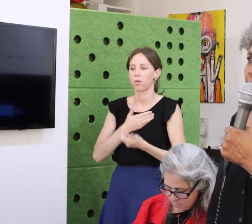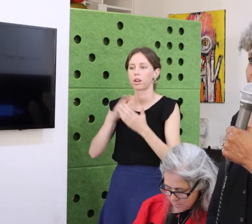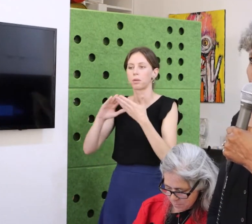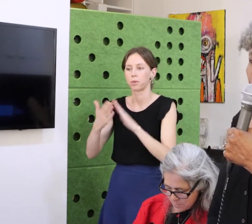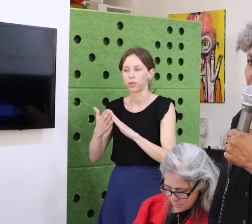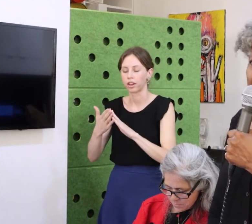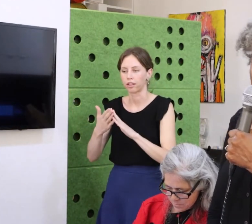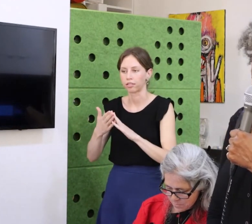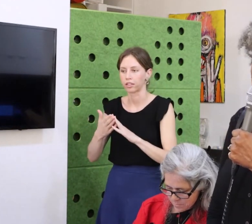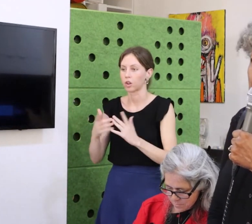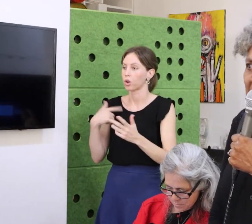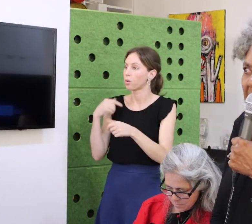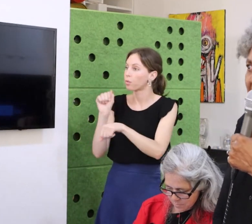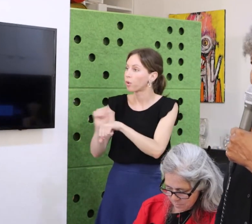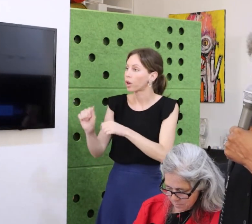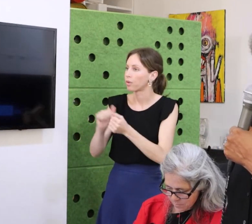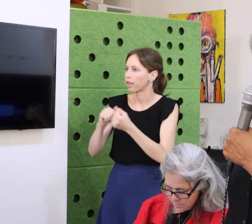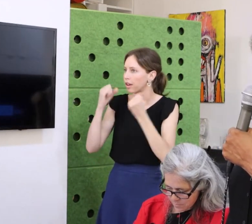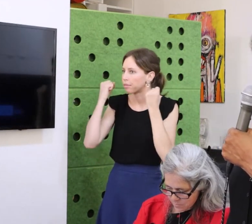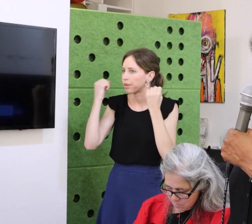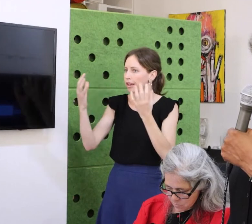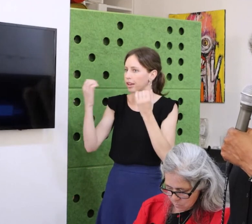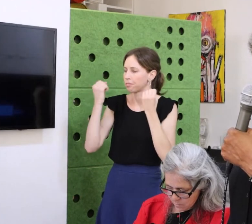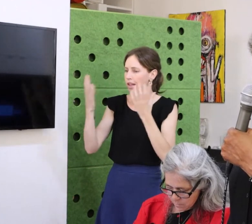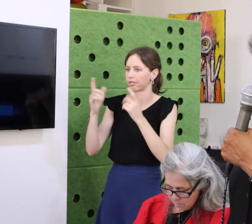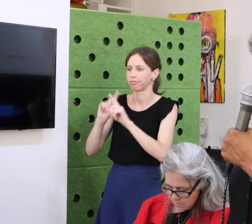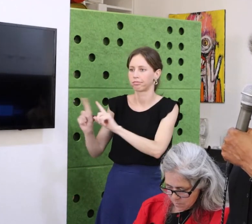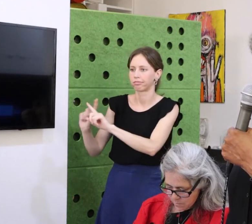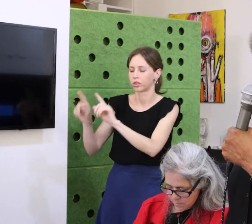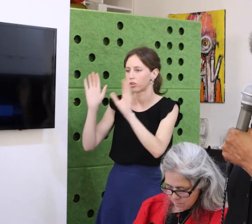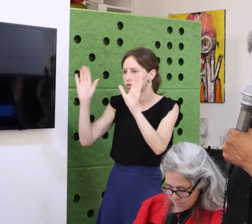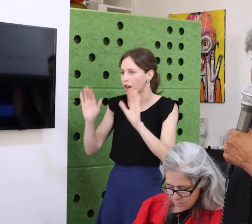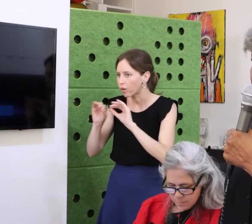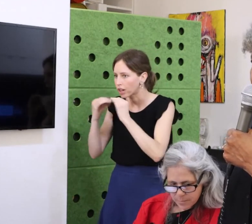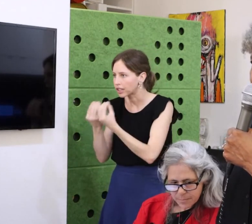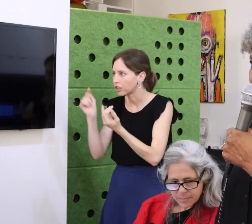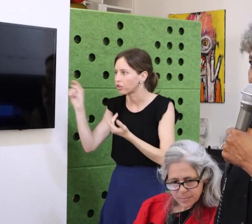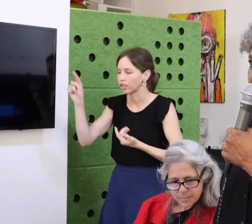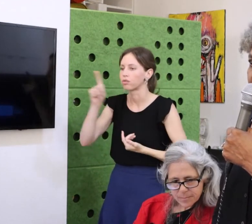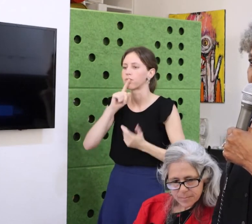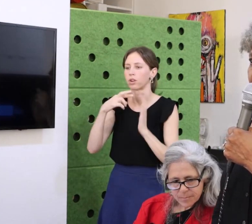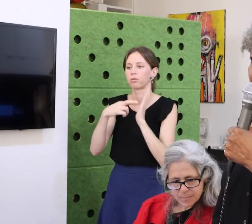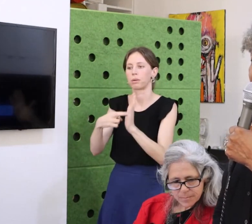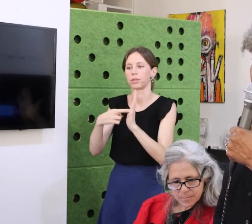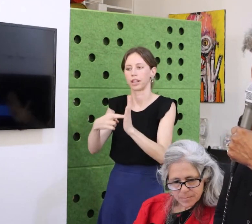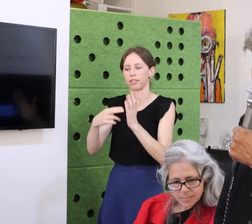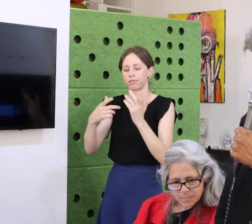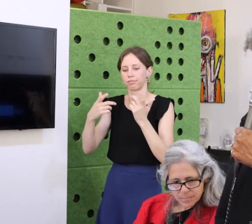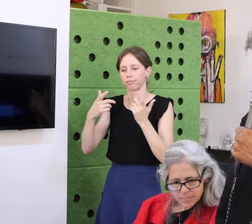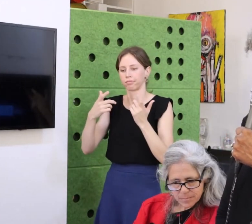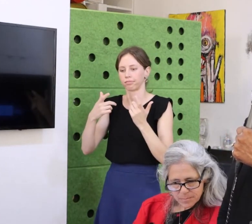Make changes that will help all of us. This was a departure from the tradition of each separate